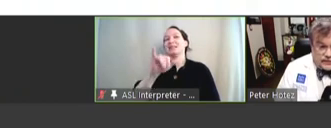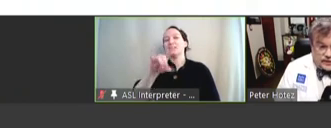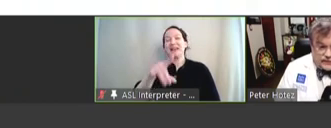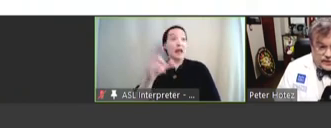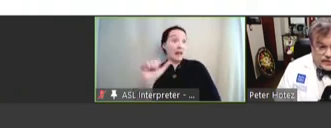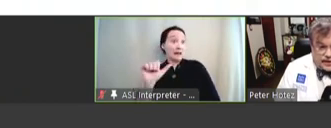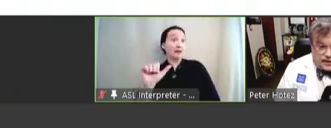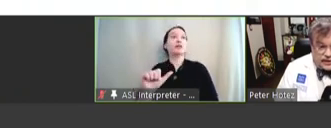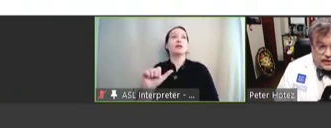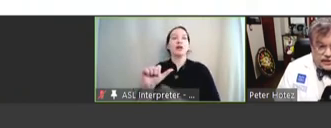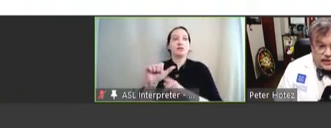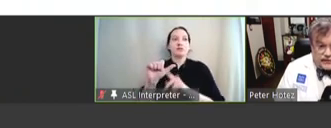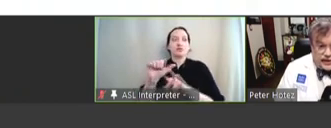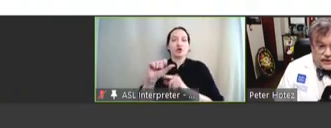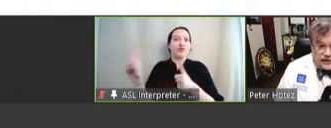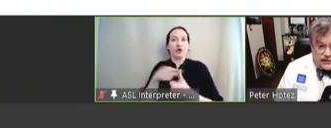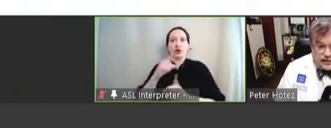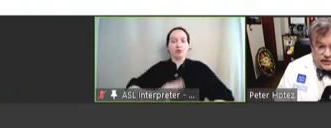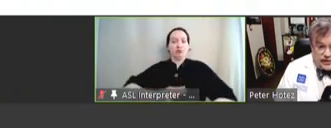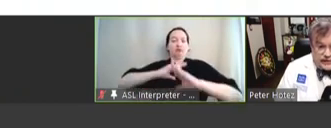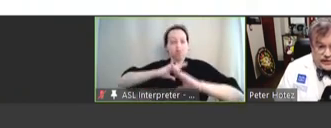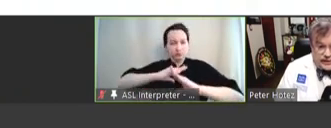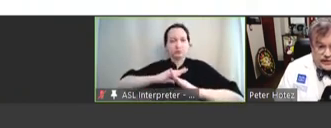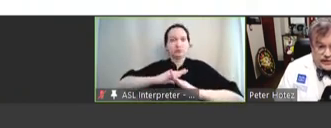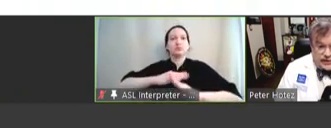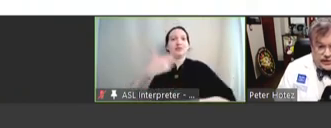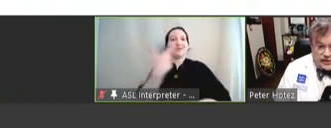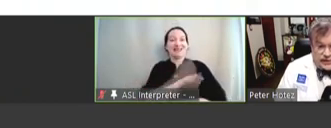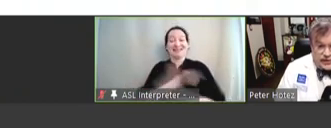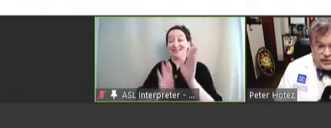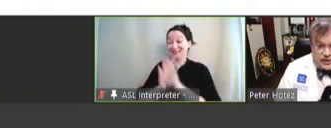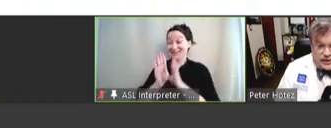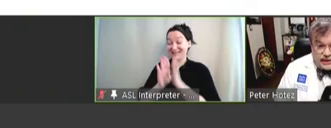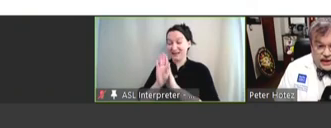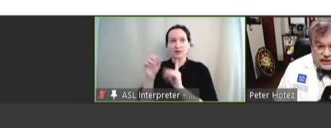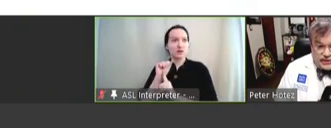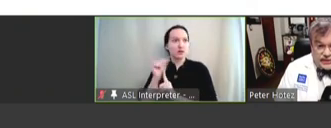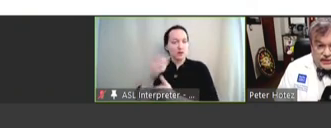of our first barriers in vaccine development for these conditions. Since so many of the adjuvants